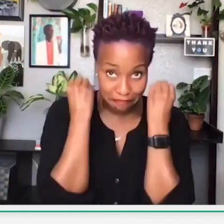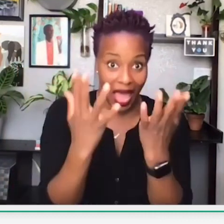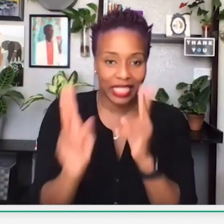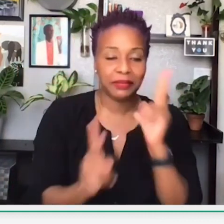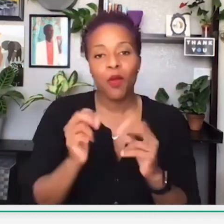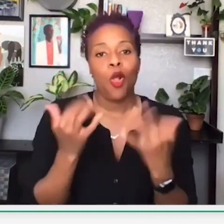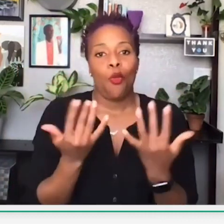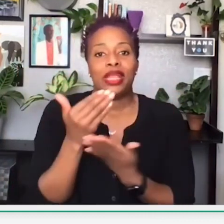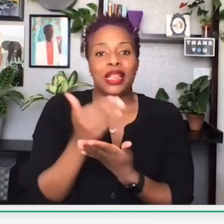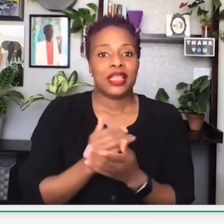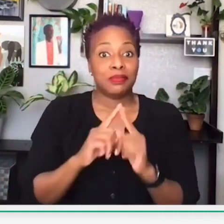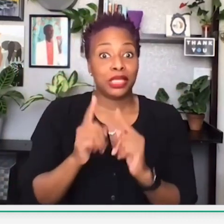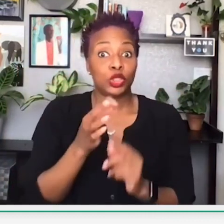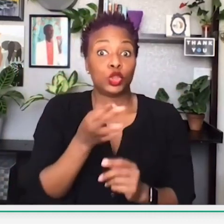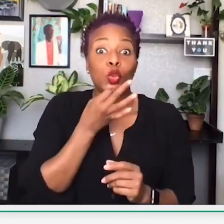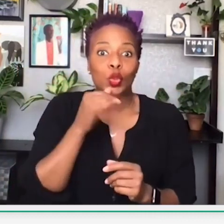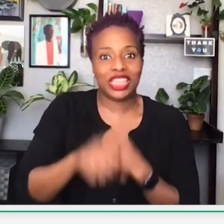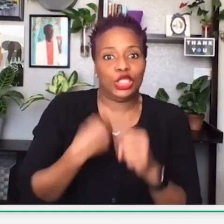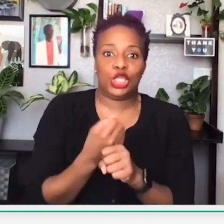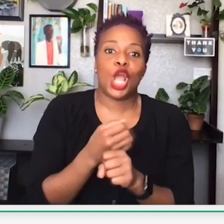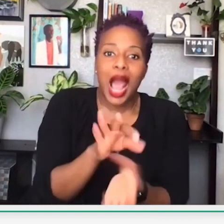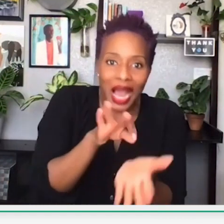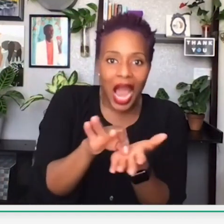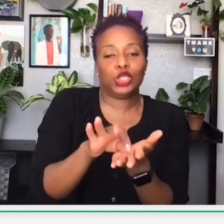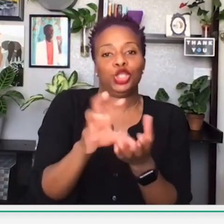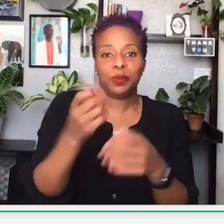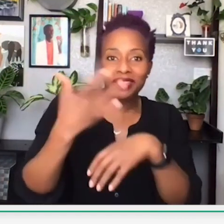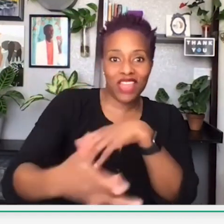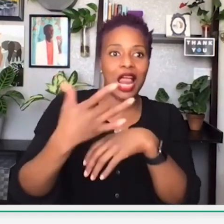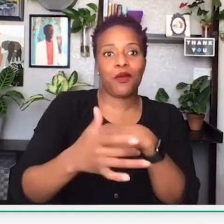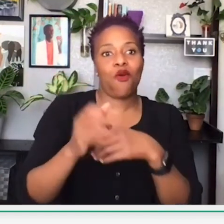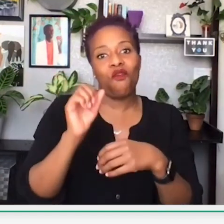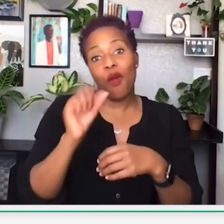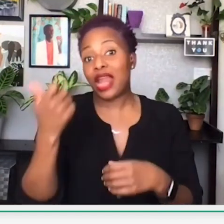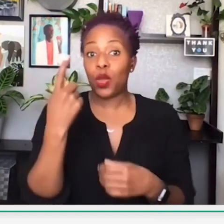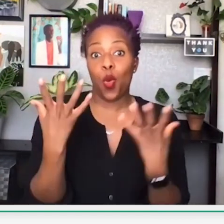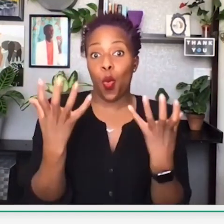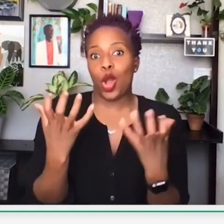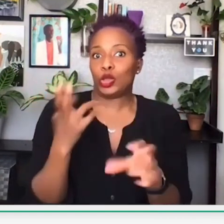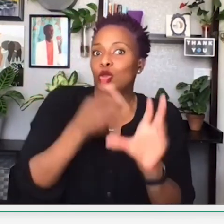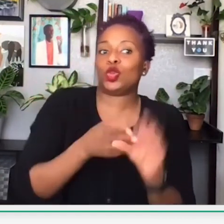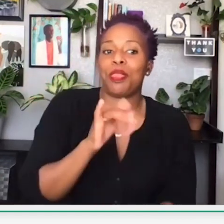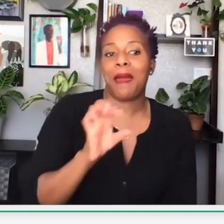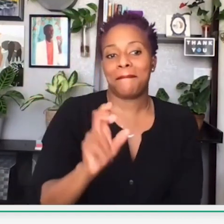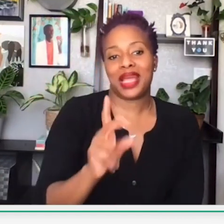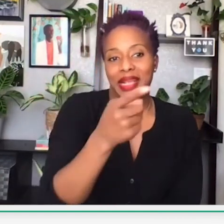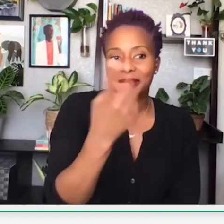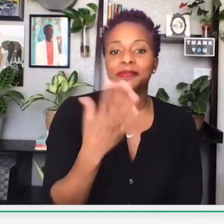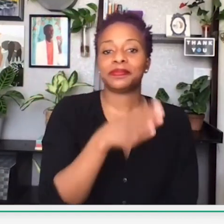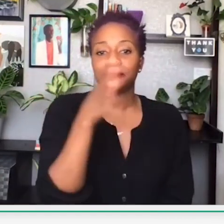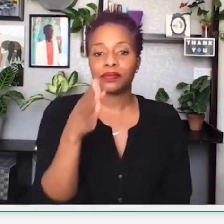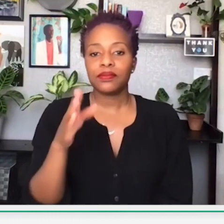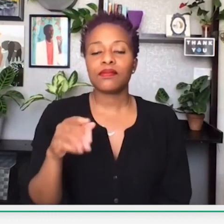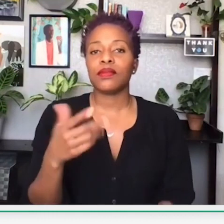And there are a ton of people waiting to be able to open their own account.